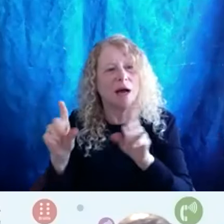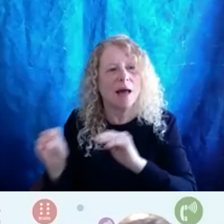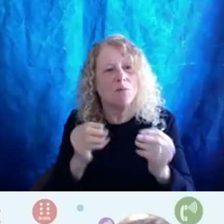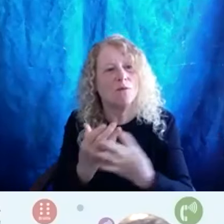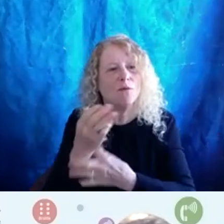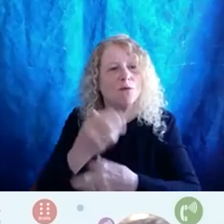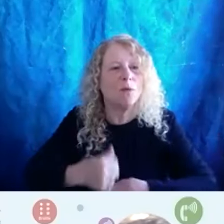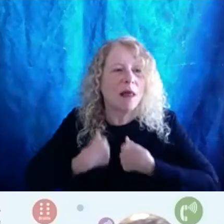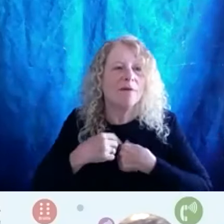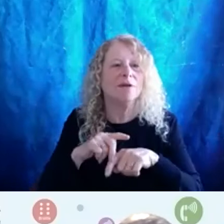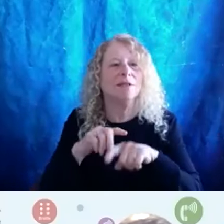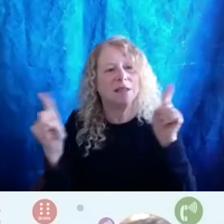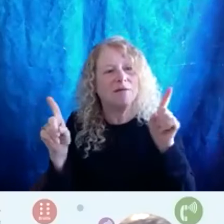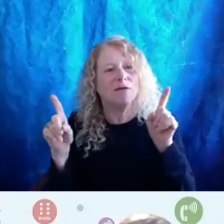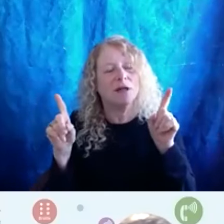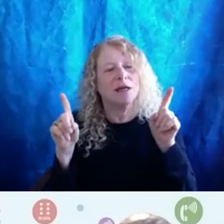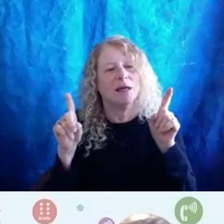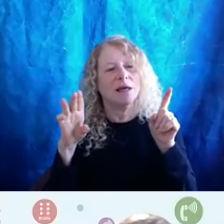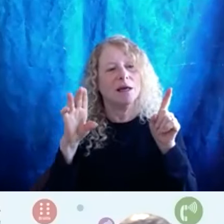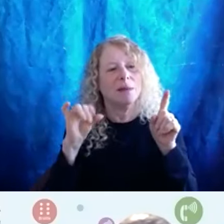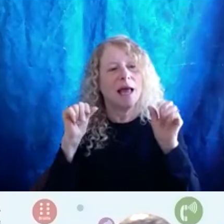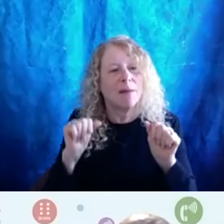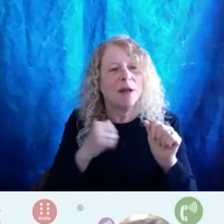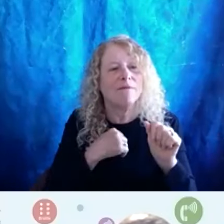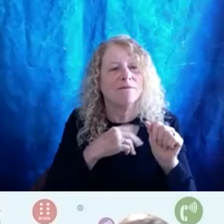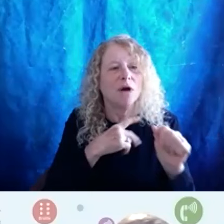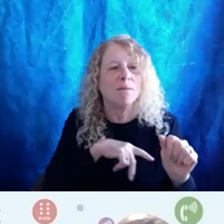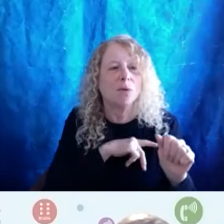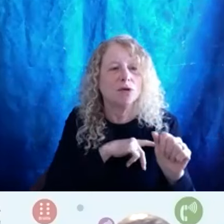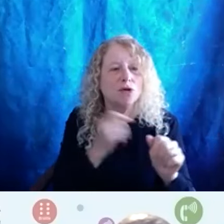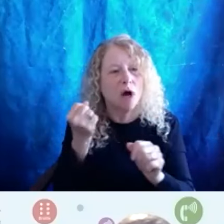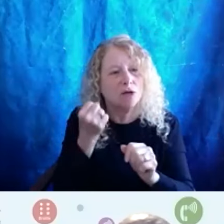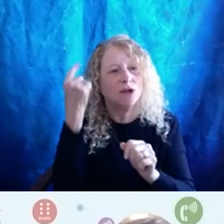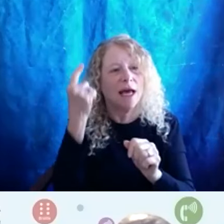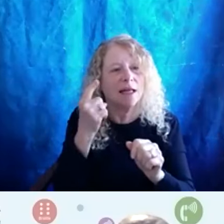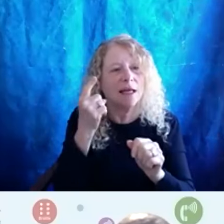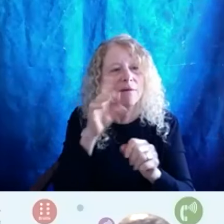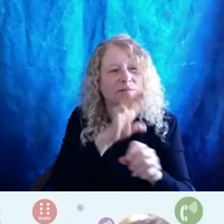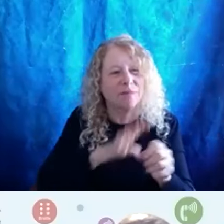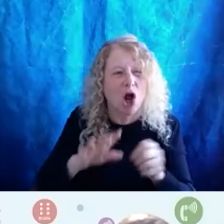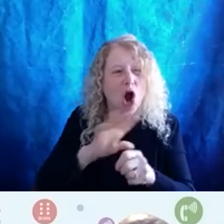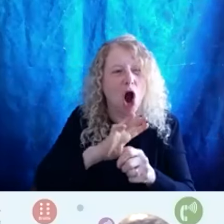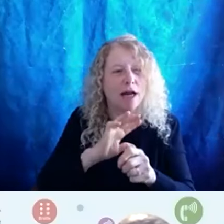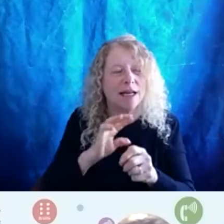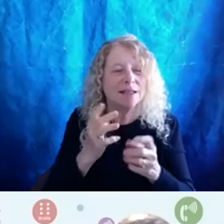So being able to have that personal context is, I think, really important as we go into